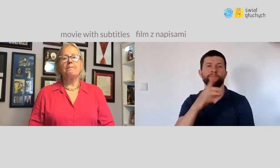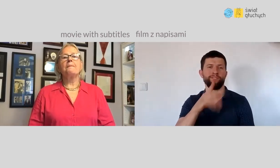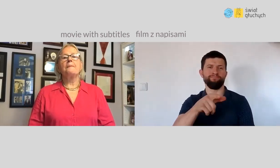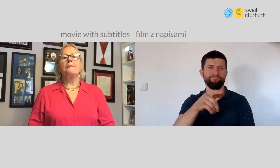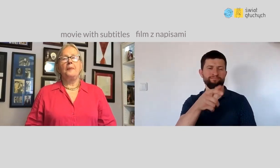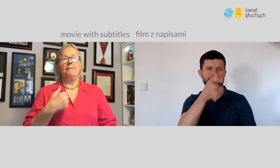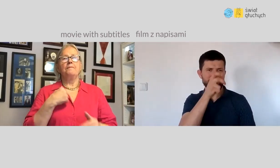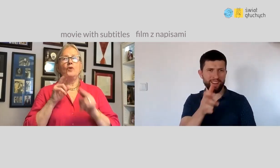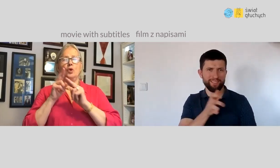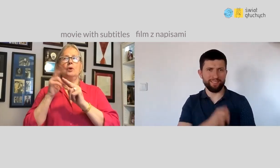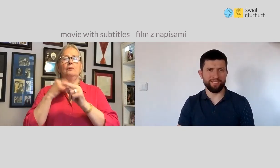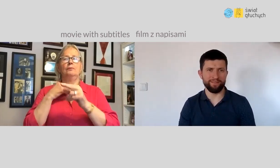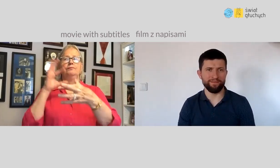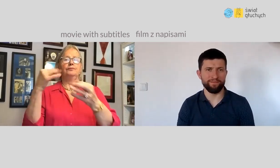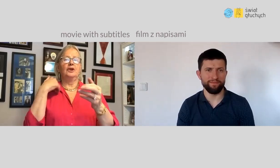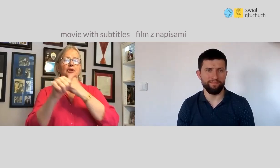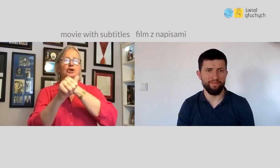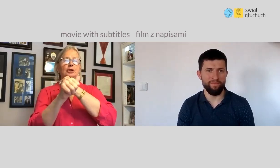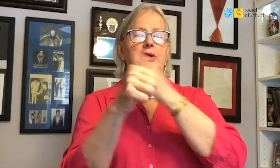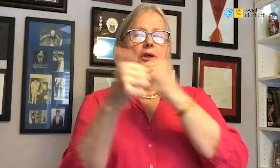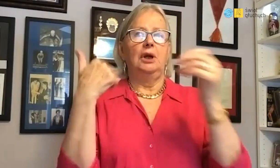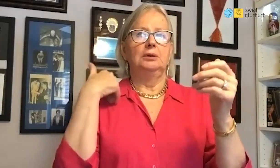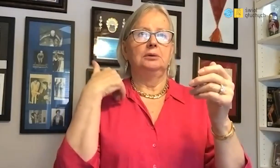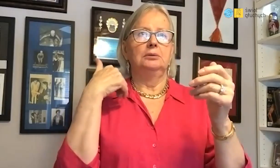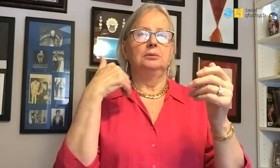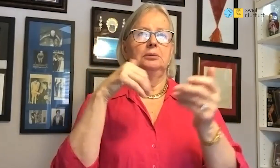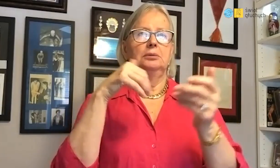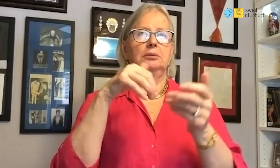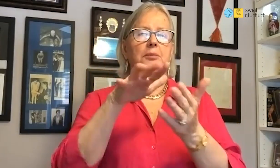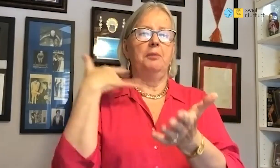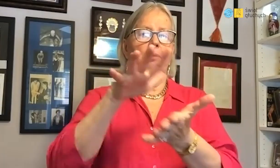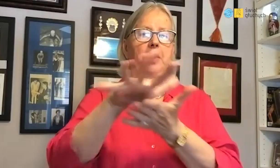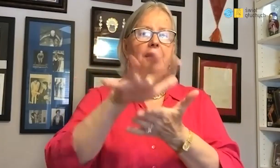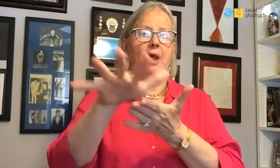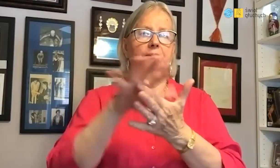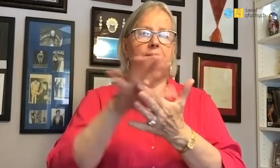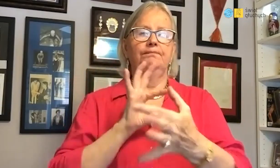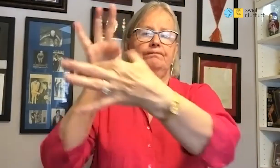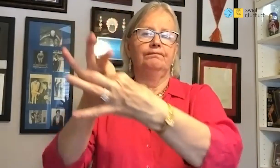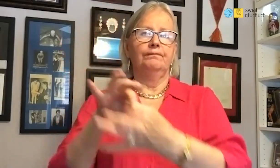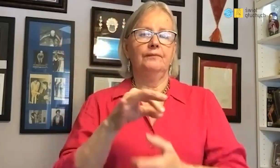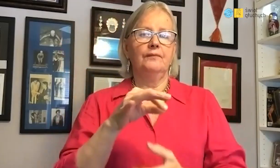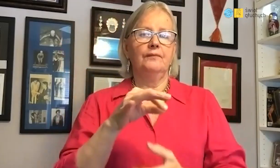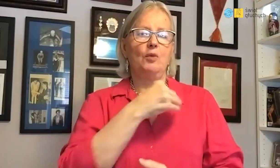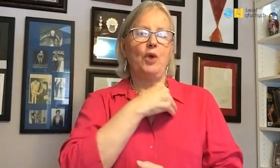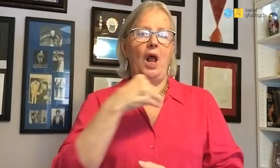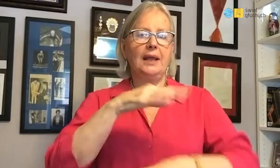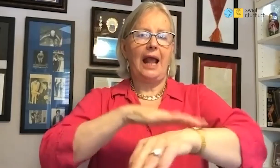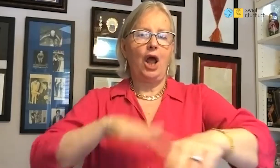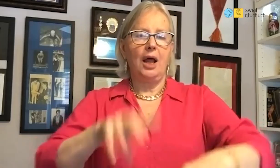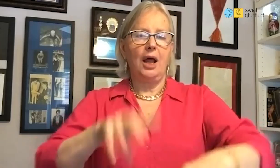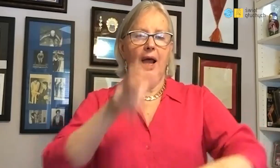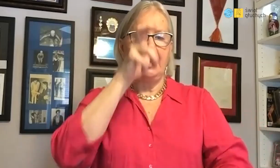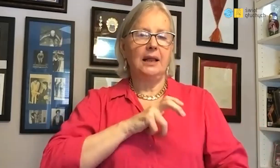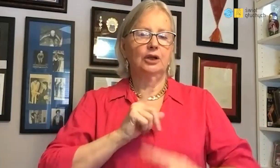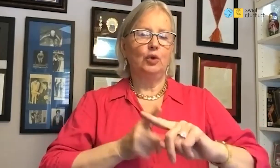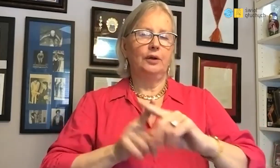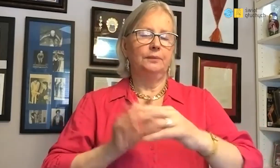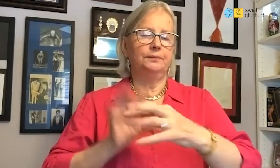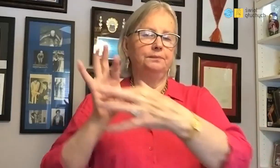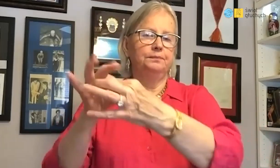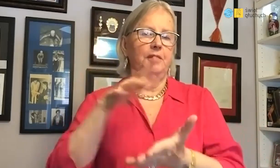At the age of 15, i.e. in 1962 I joined the Polish National Team.